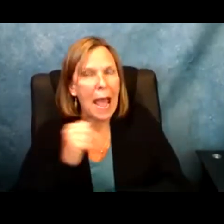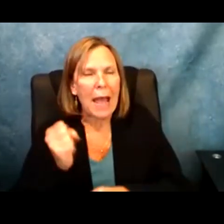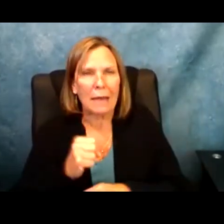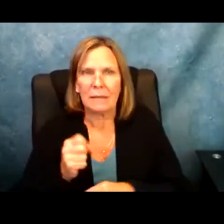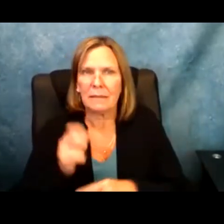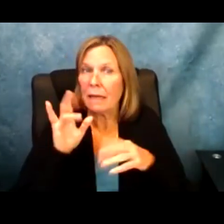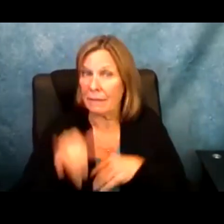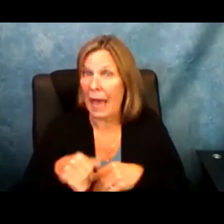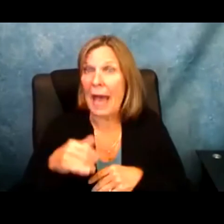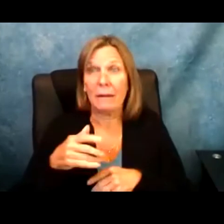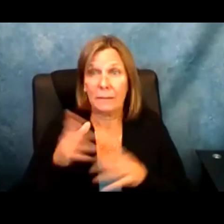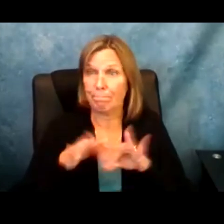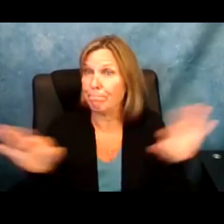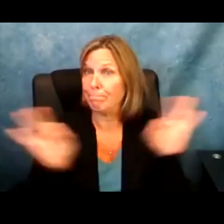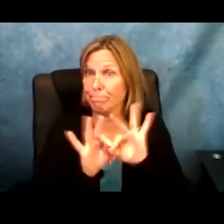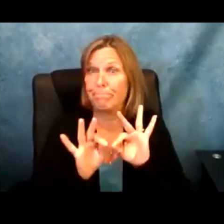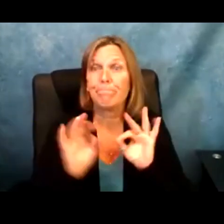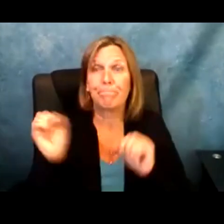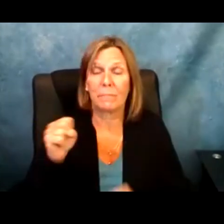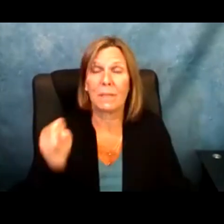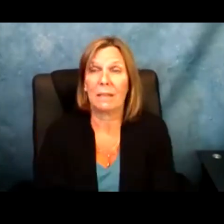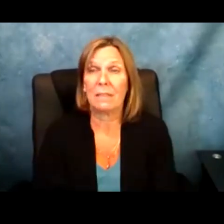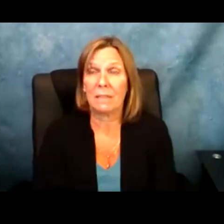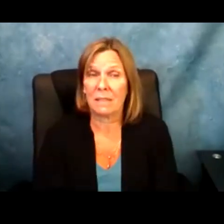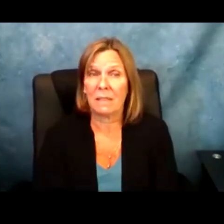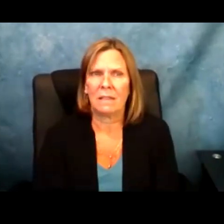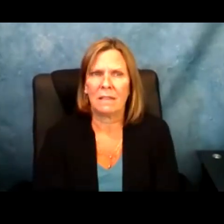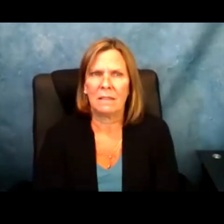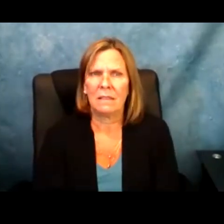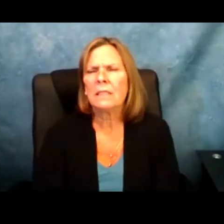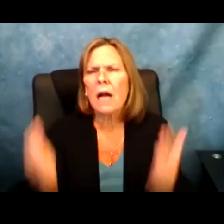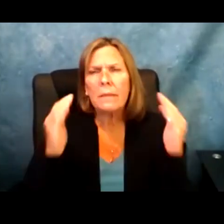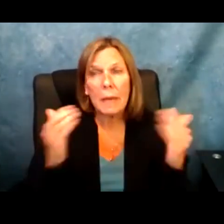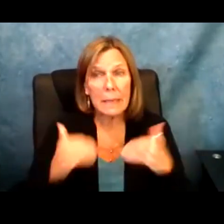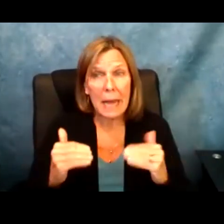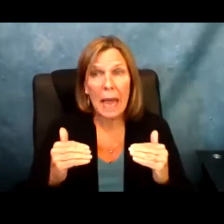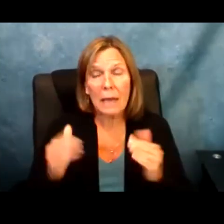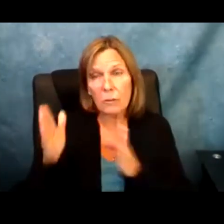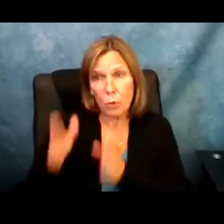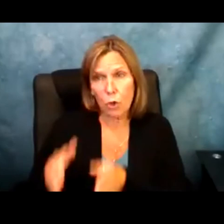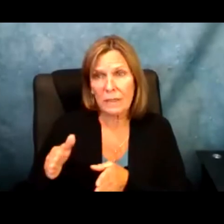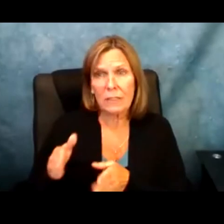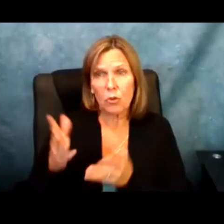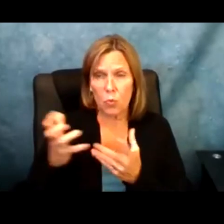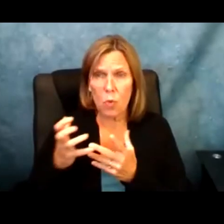discrimination and abuse. Yeah, that is one of the points somebody sent out. That's Benny who sent it